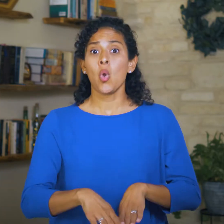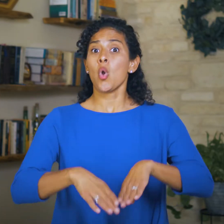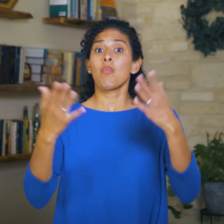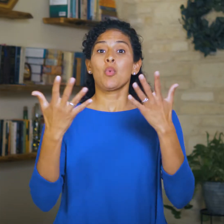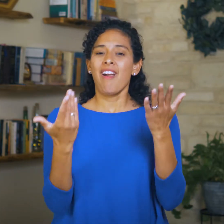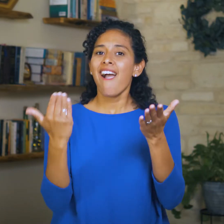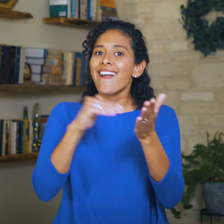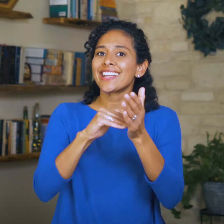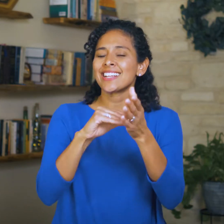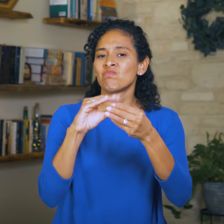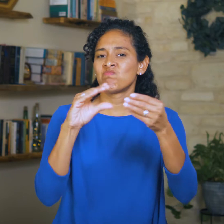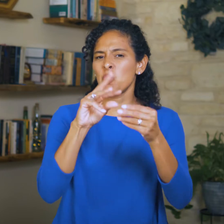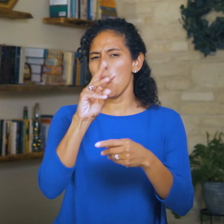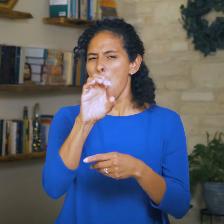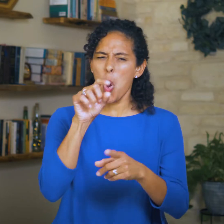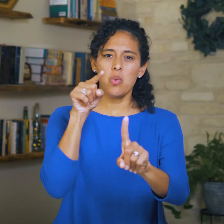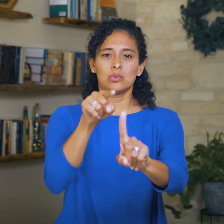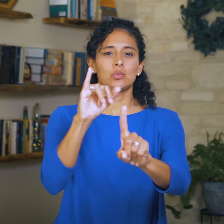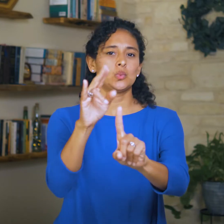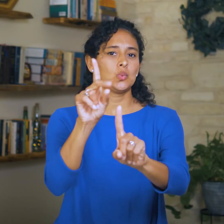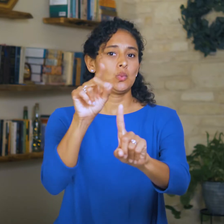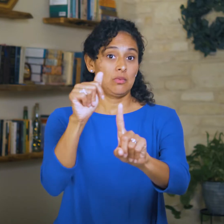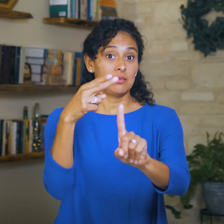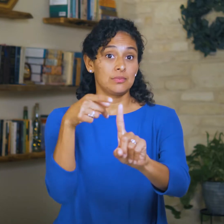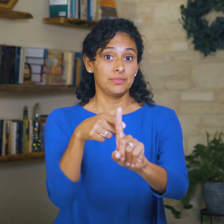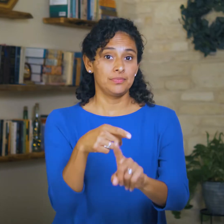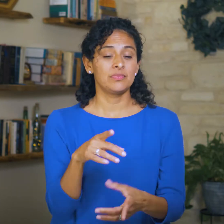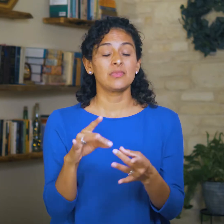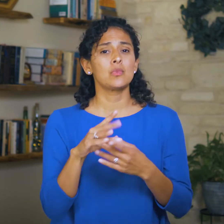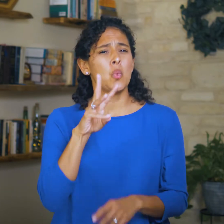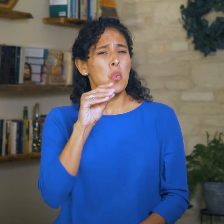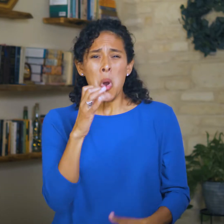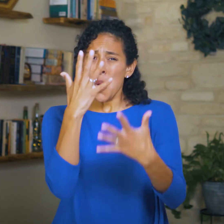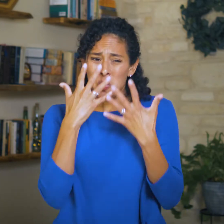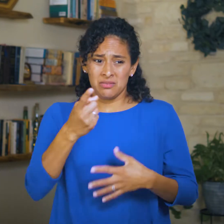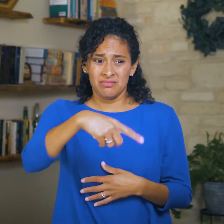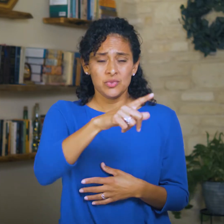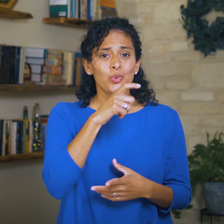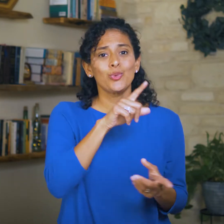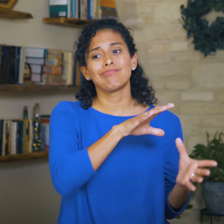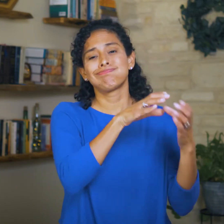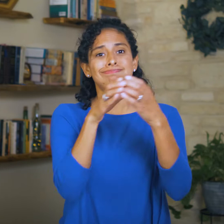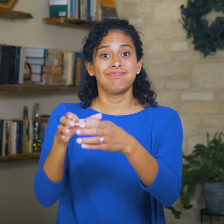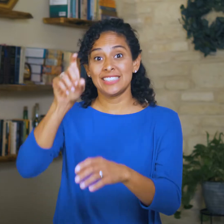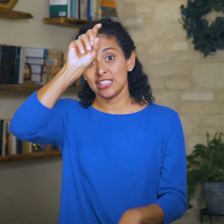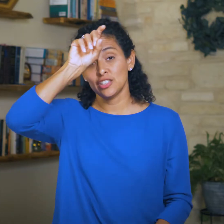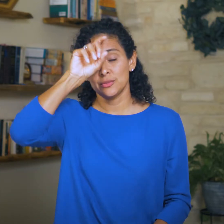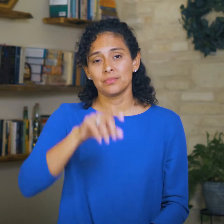We open with a reinforced woe to Judah. “Woe to those who go down to Egypt.”